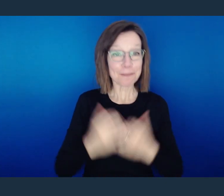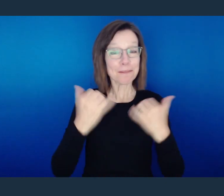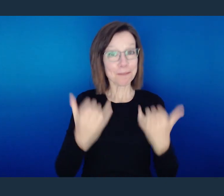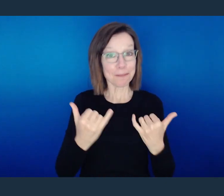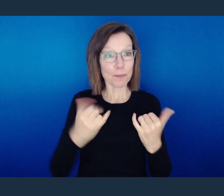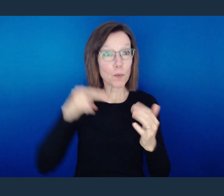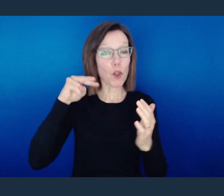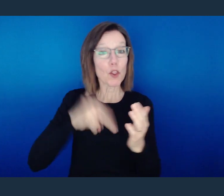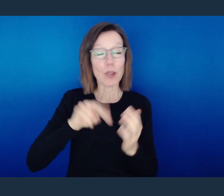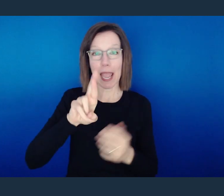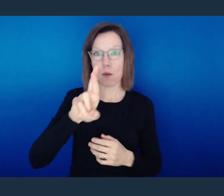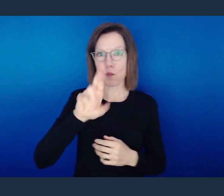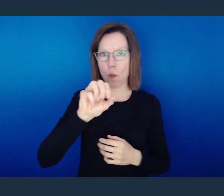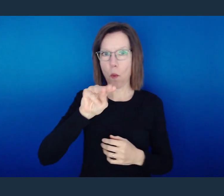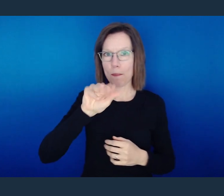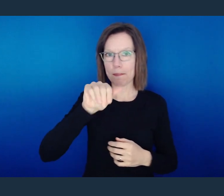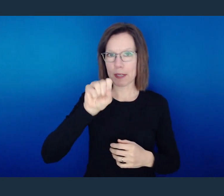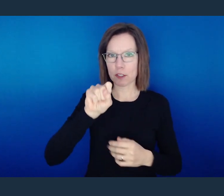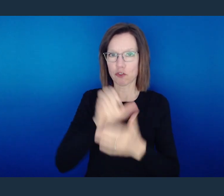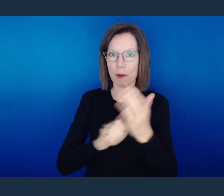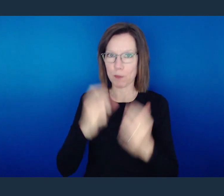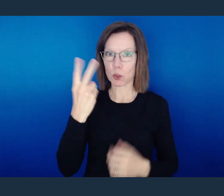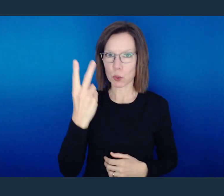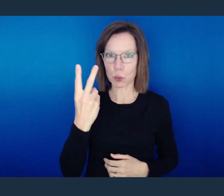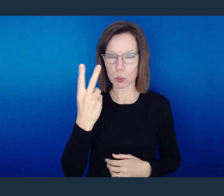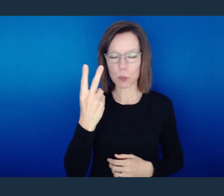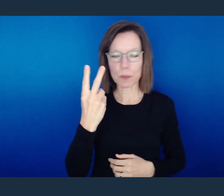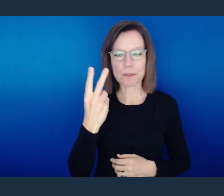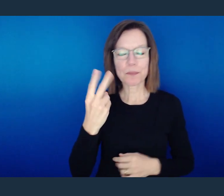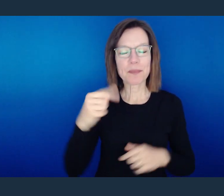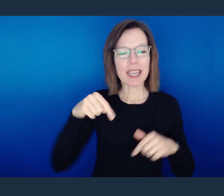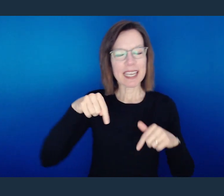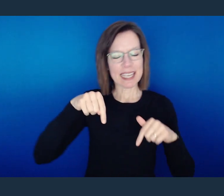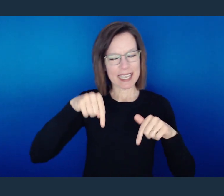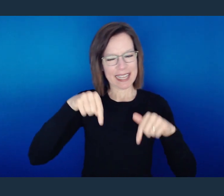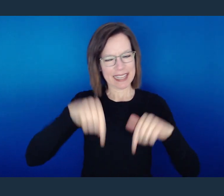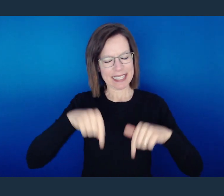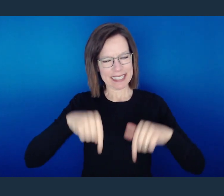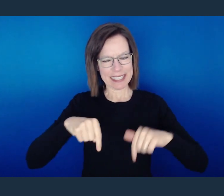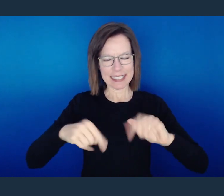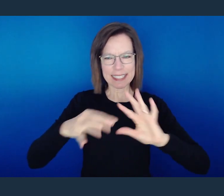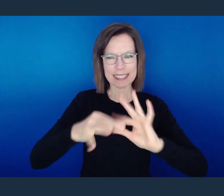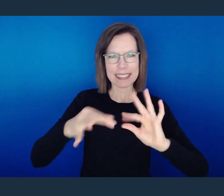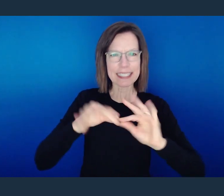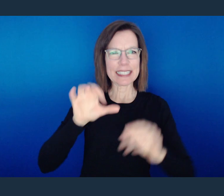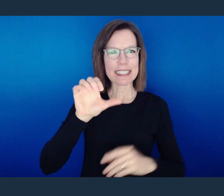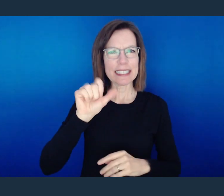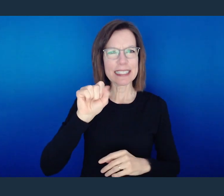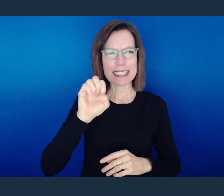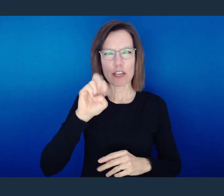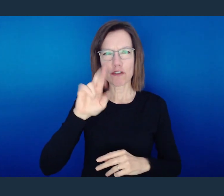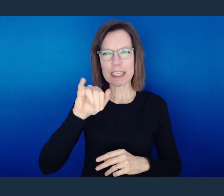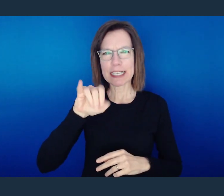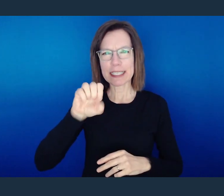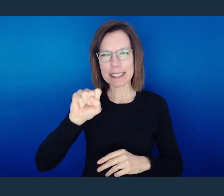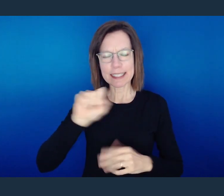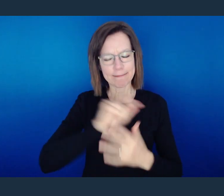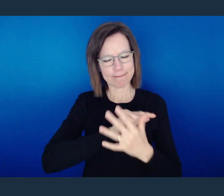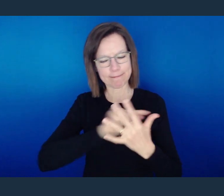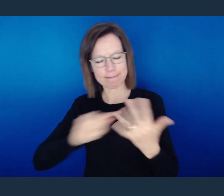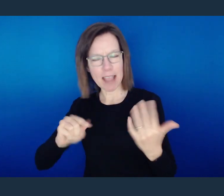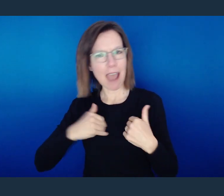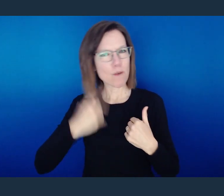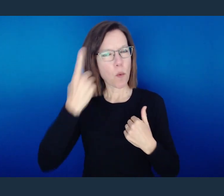Hey, as turn in our Bibles to Romans 2, this series asks one pivotal question of you and